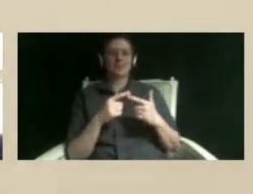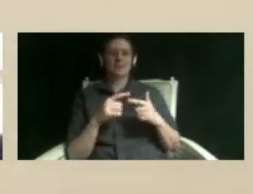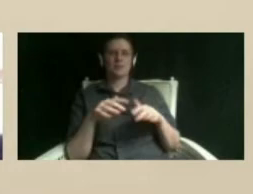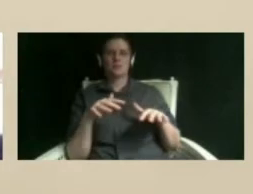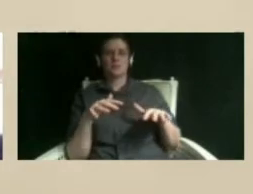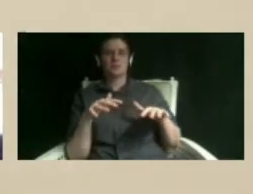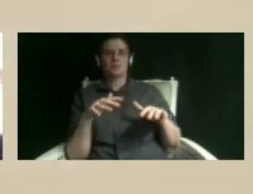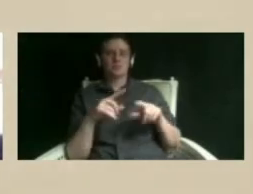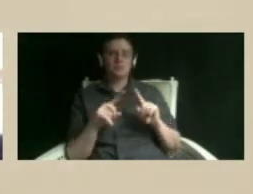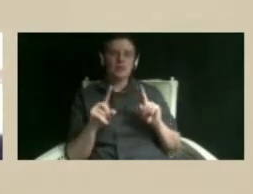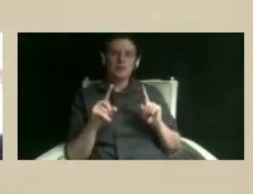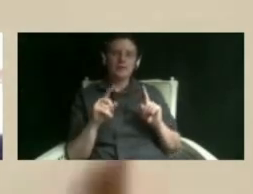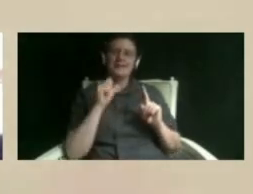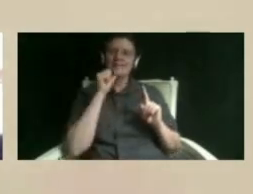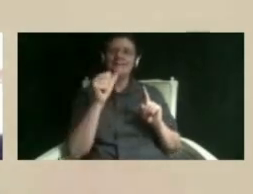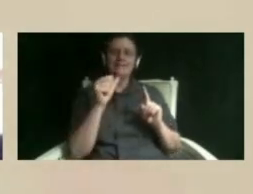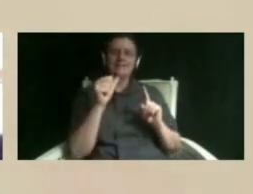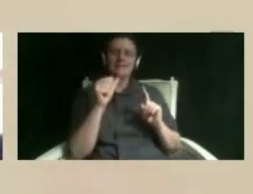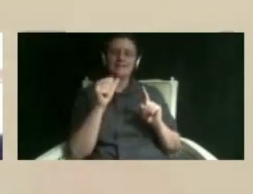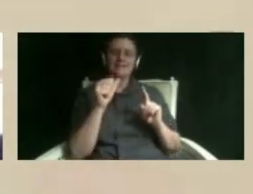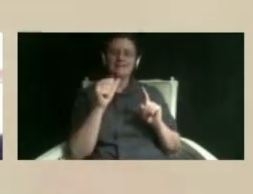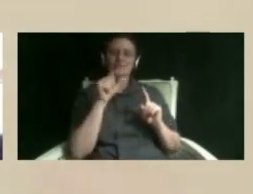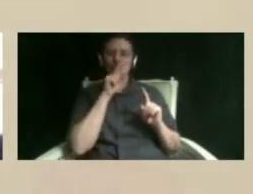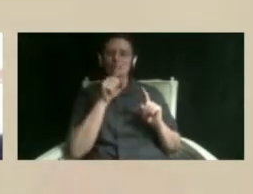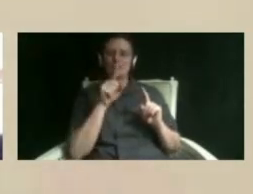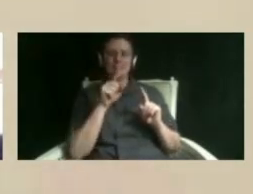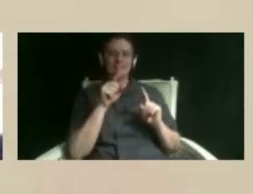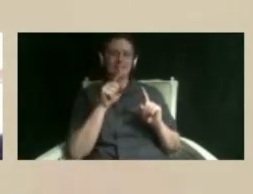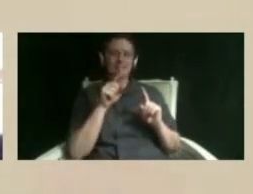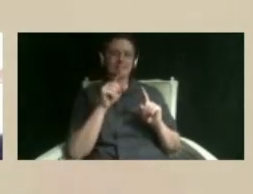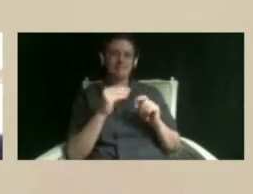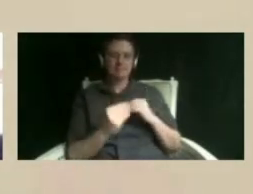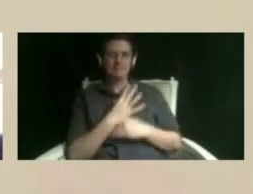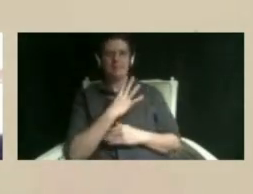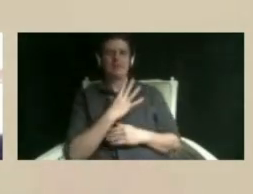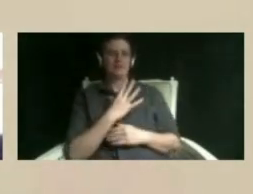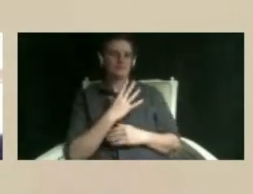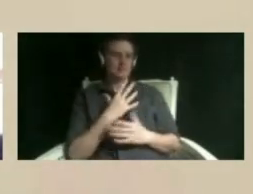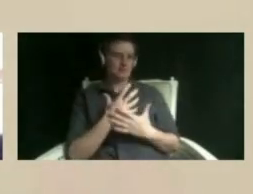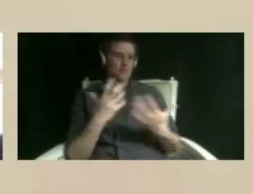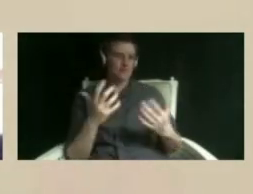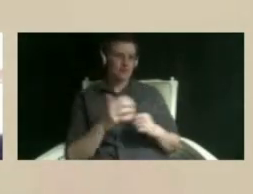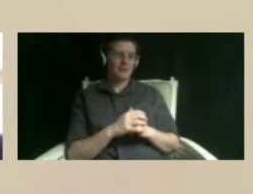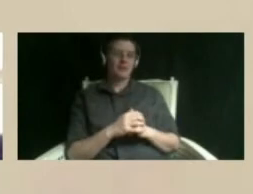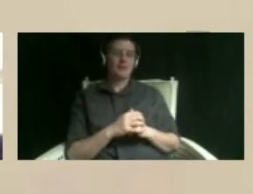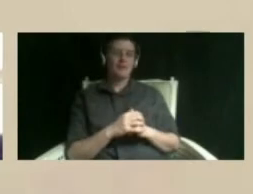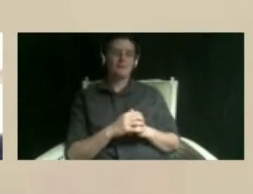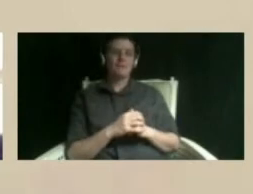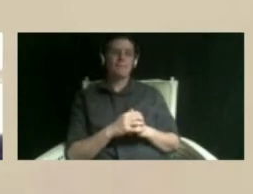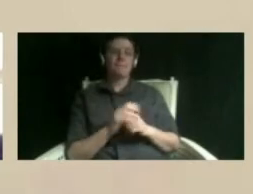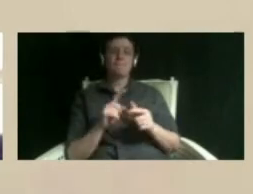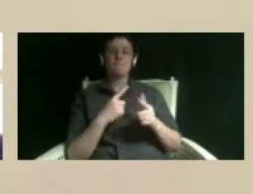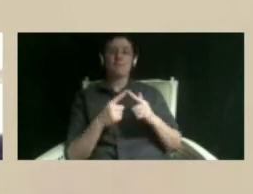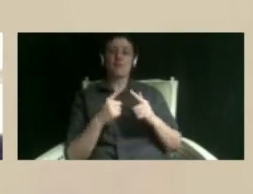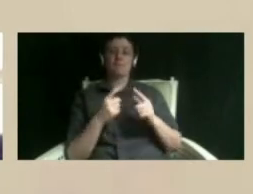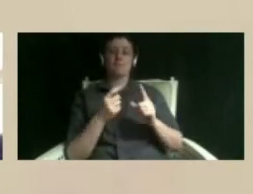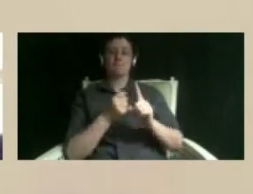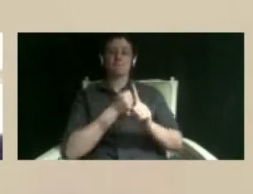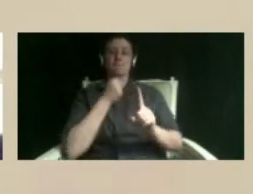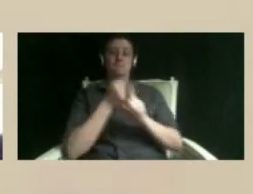you know it didn't really affect you as much um but then all of a sudden when school's closed i